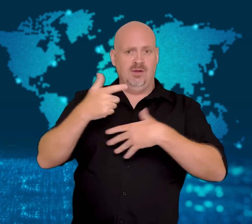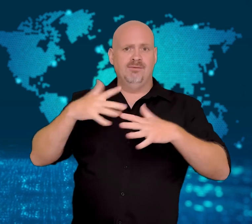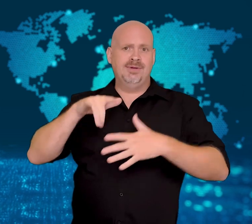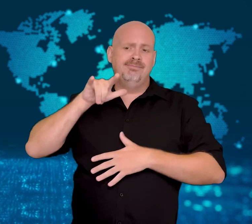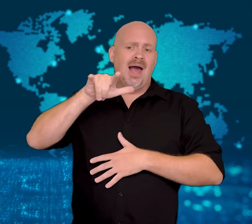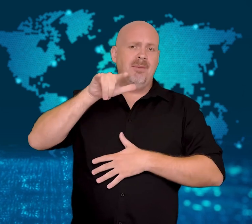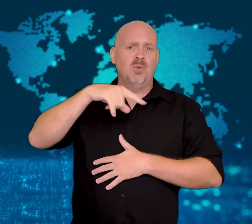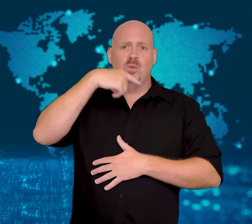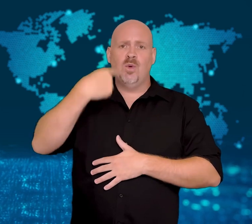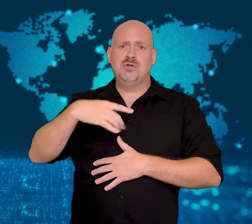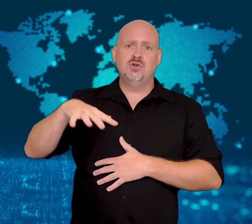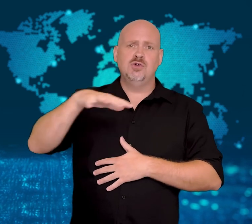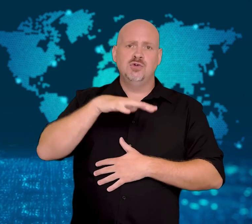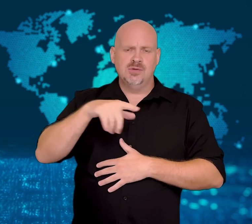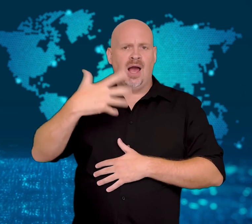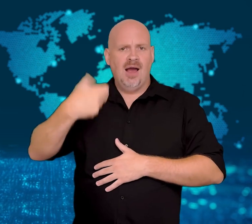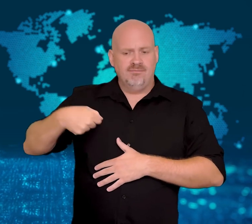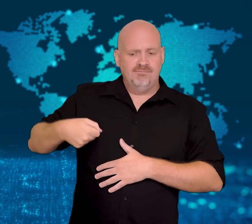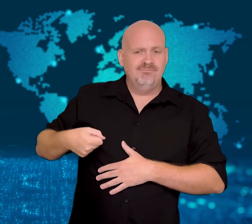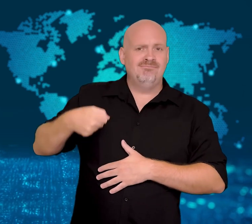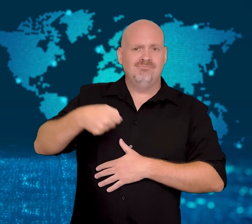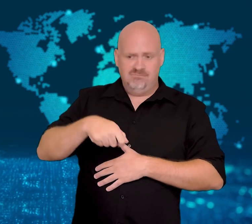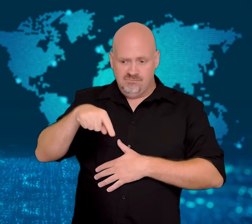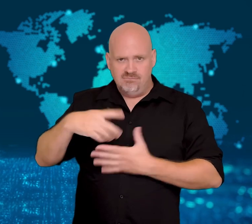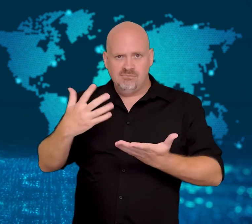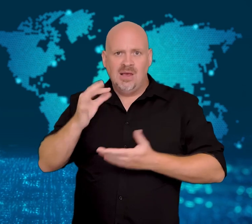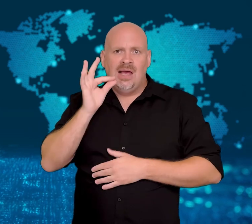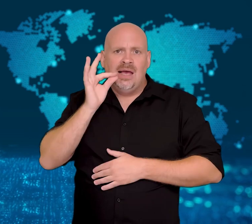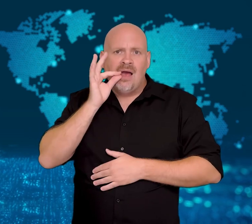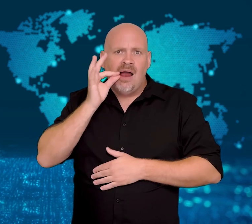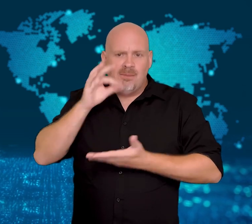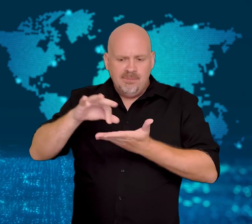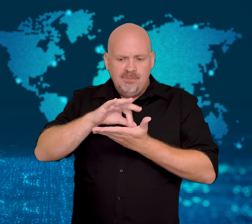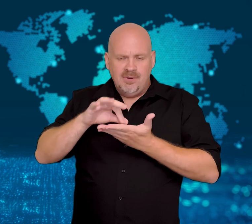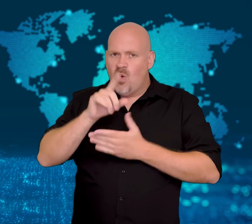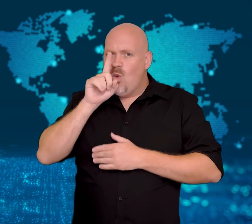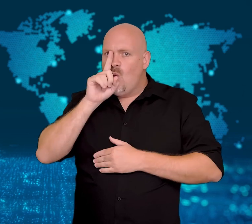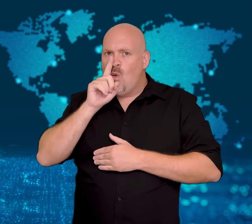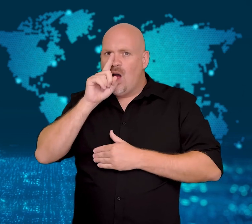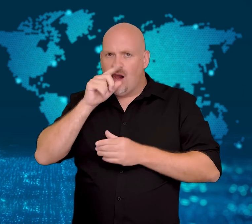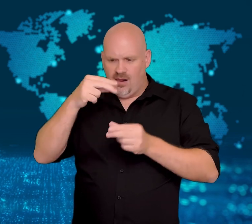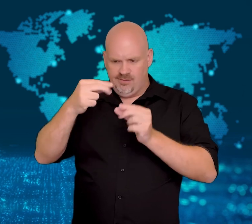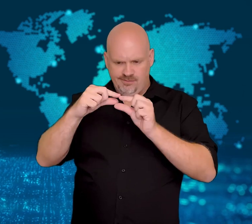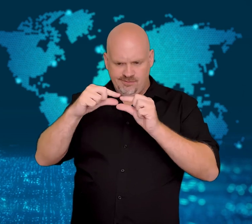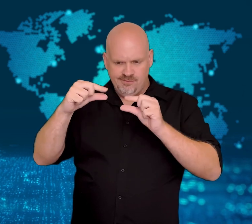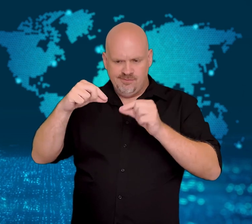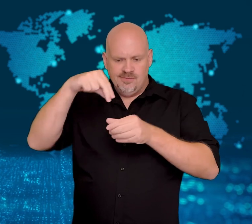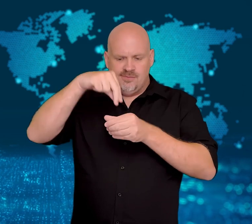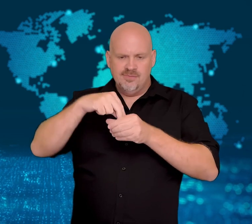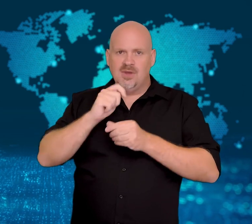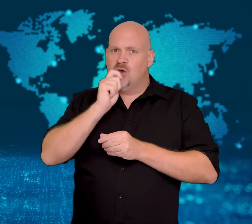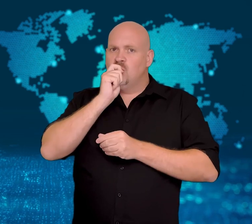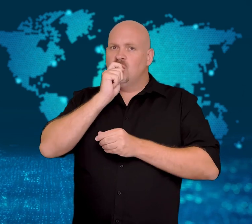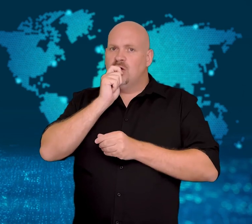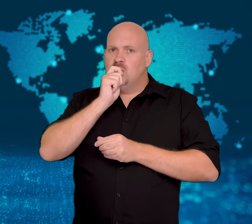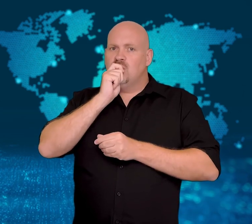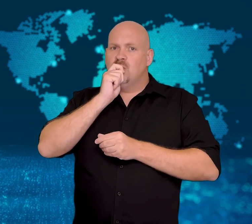vape cartridges containing cannabis oil in her luggage.